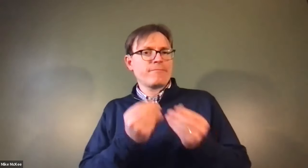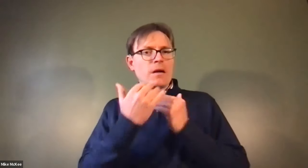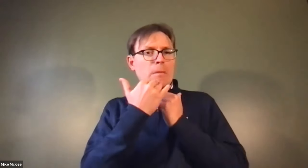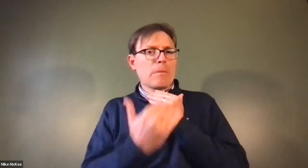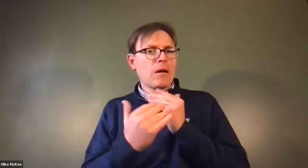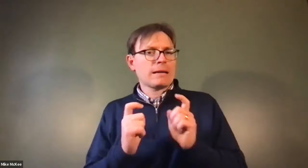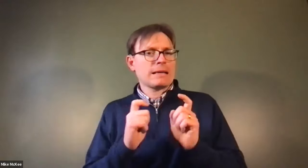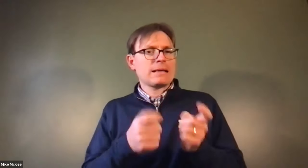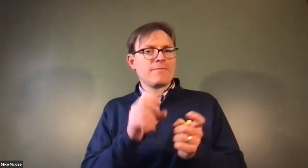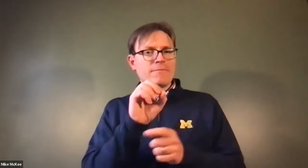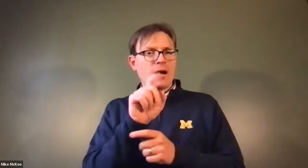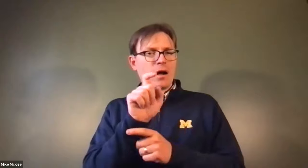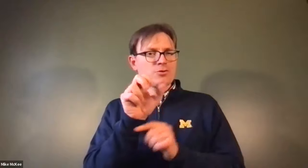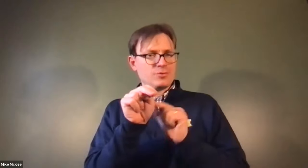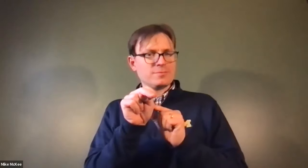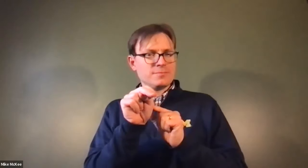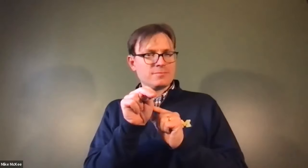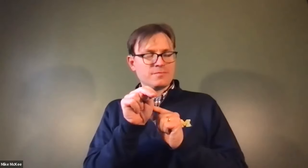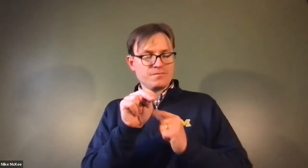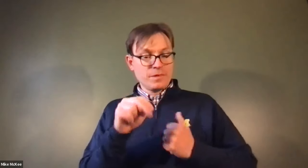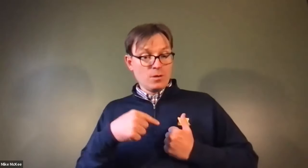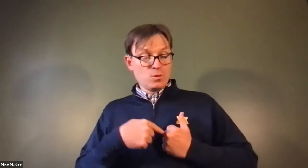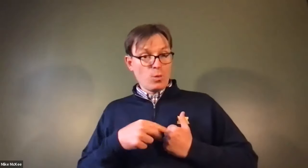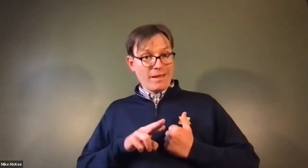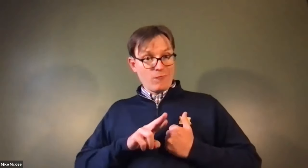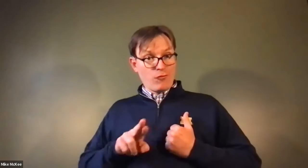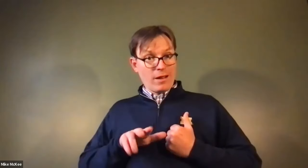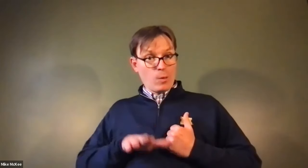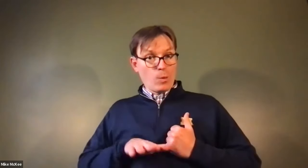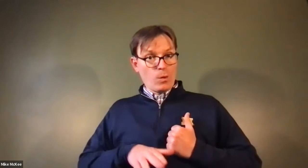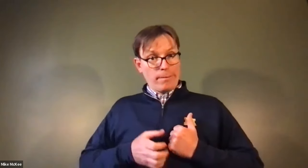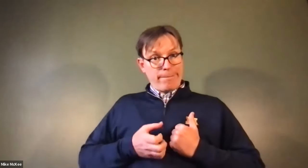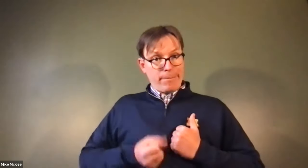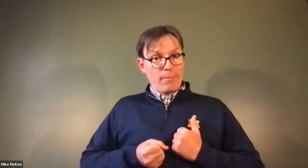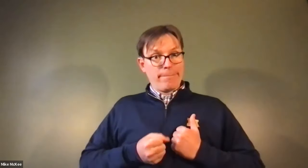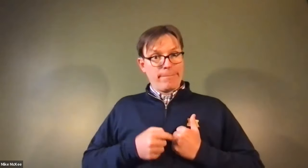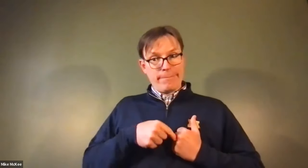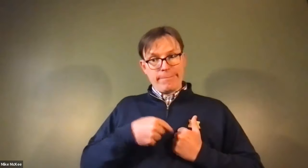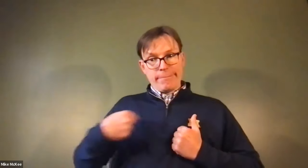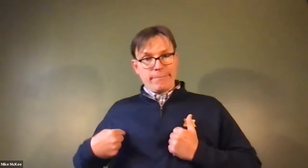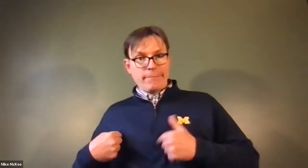James Cech: From here it connects to the lungs and what the lungs do is they supply the blood with oxygen.